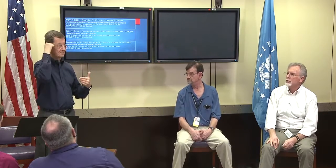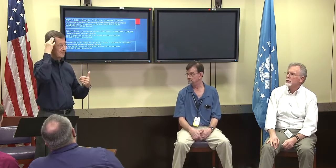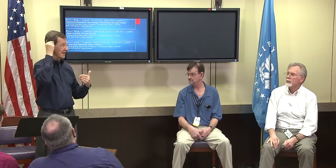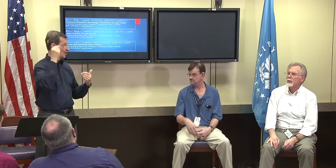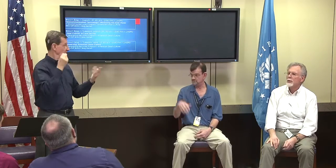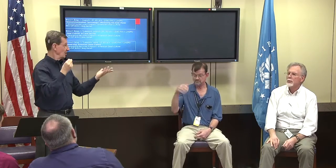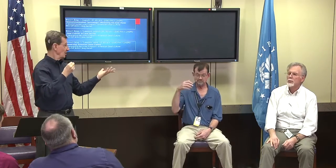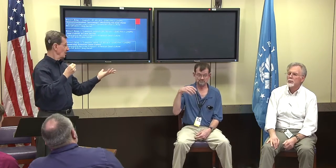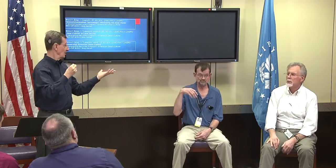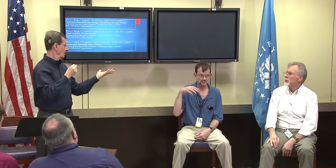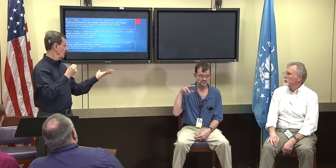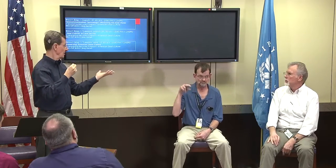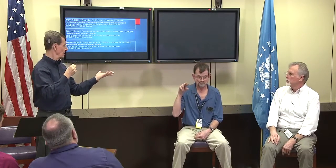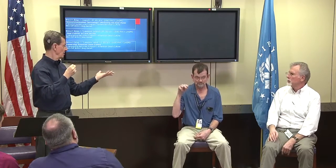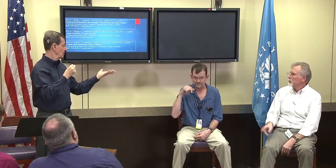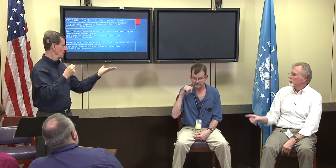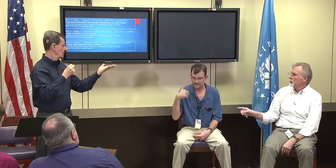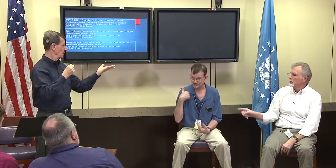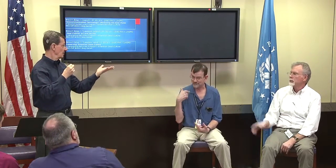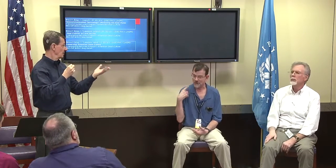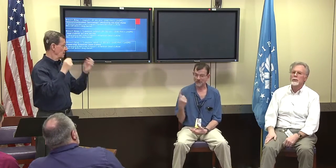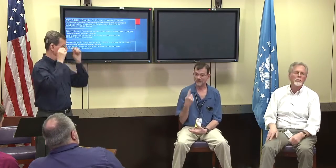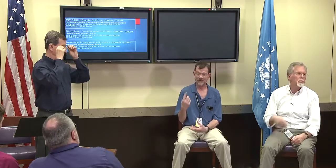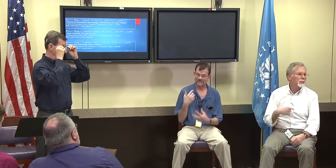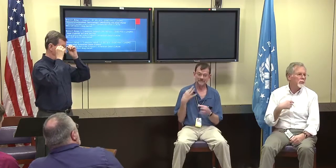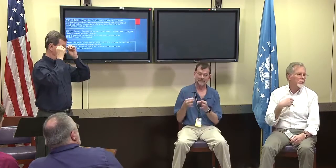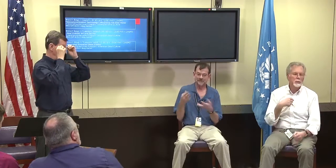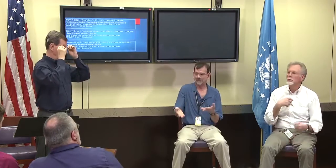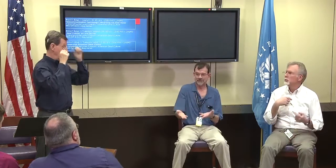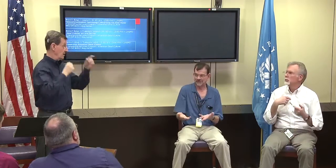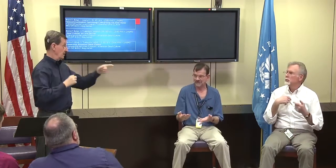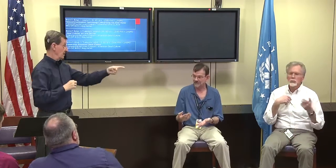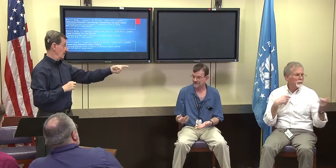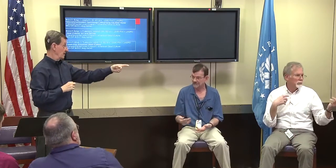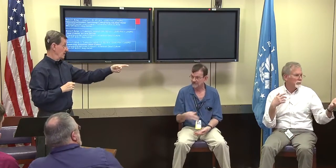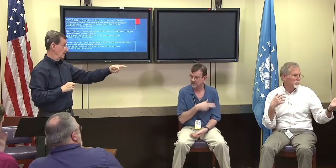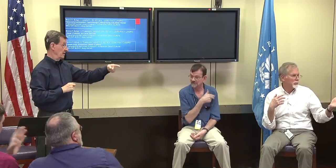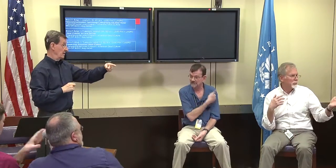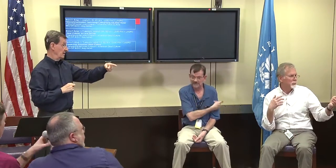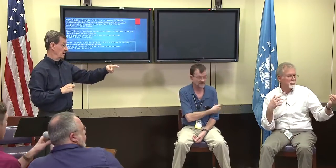I haven't had a lot of experience with that. Has either of you had experience with that?